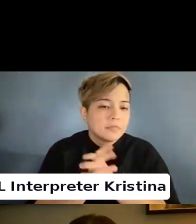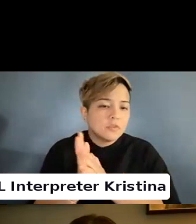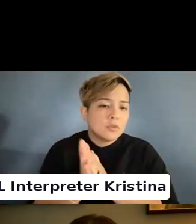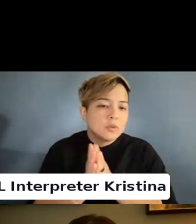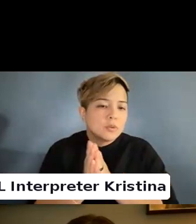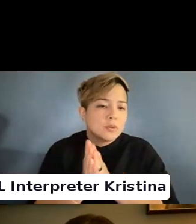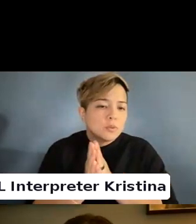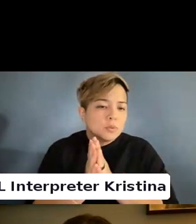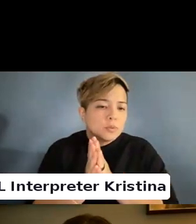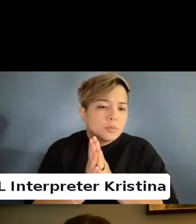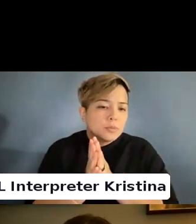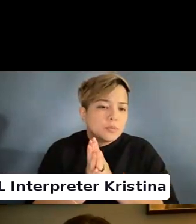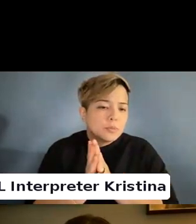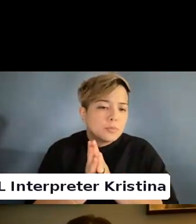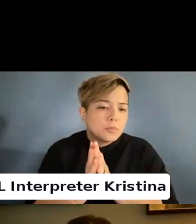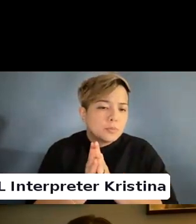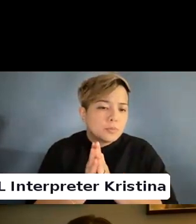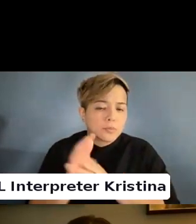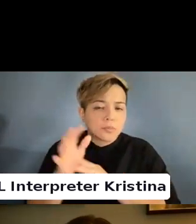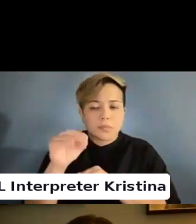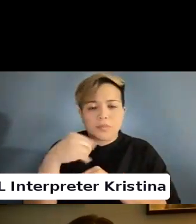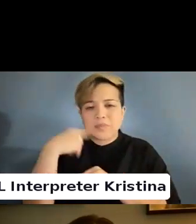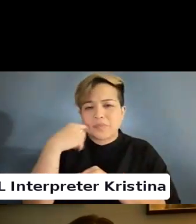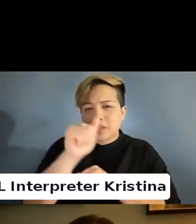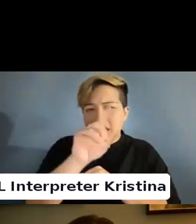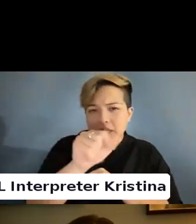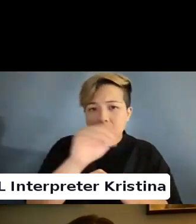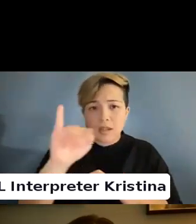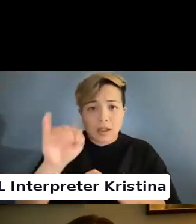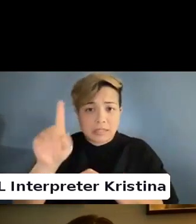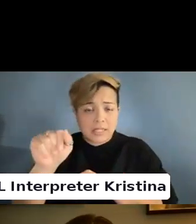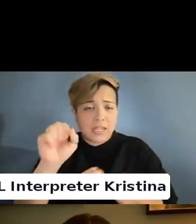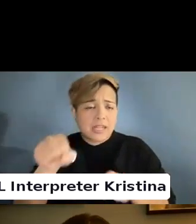I think the ADA can be a great tool.